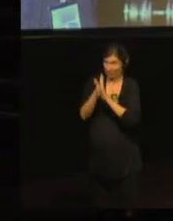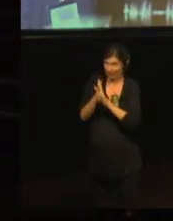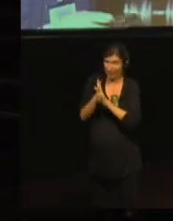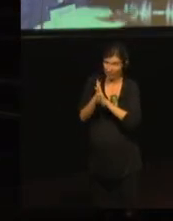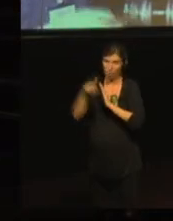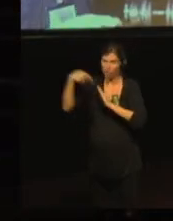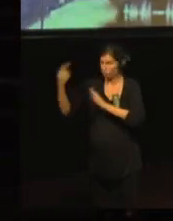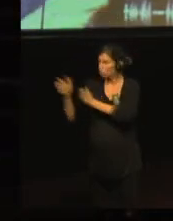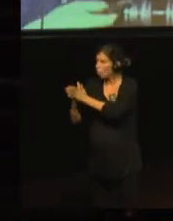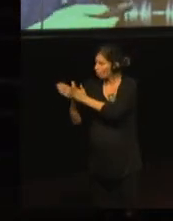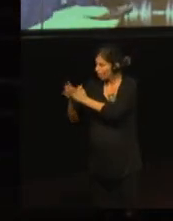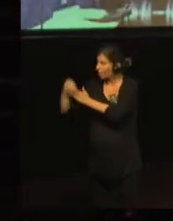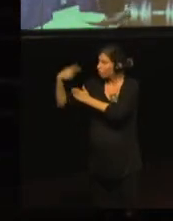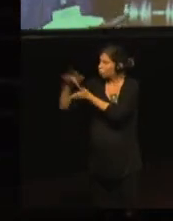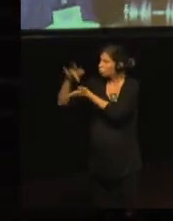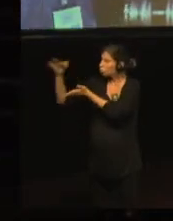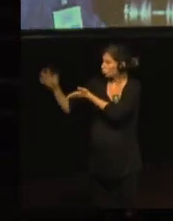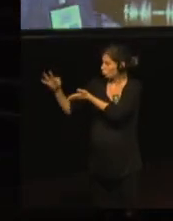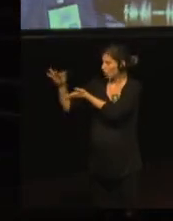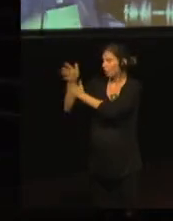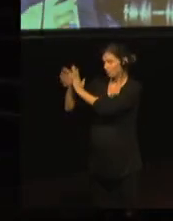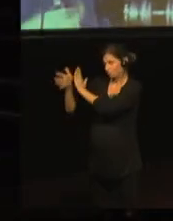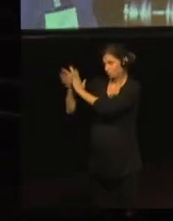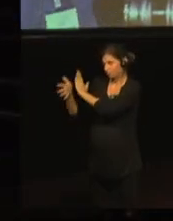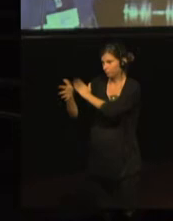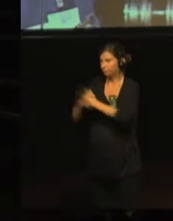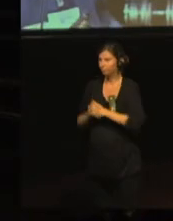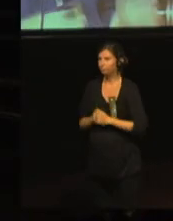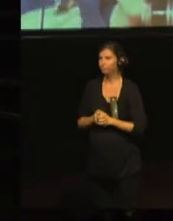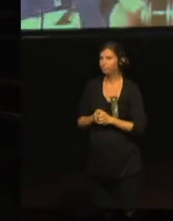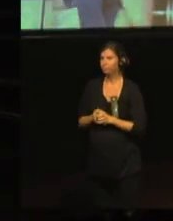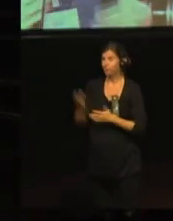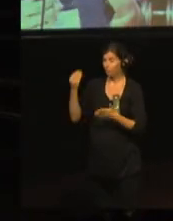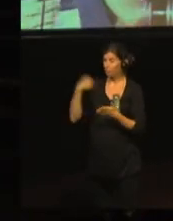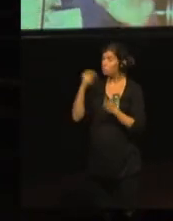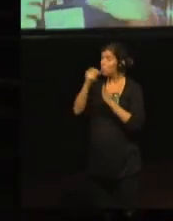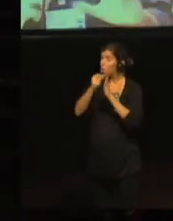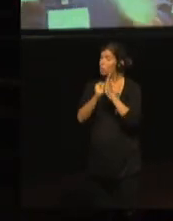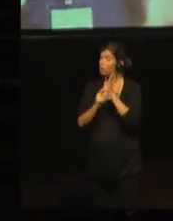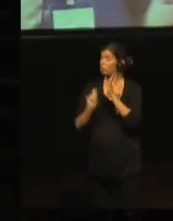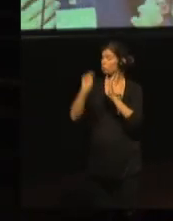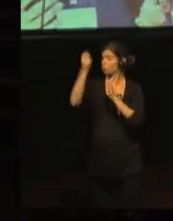So we got the new indicators, but we also wanted to make a European comparison